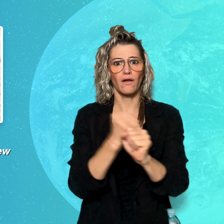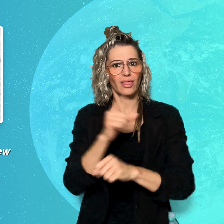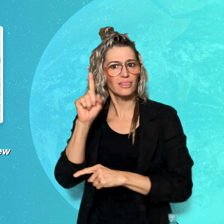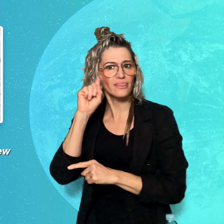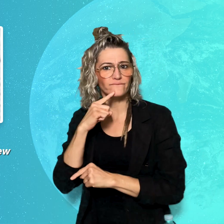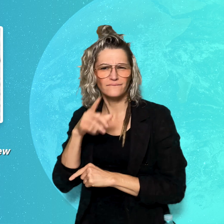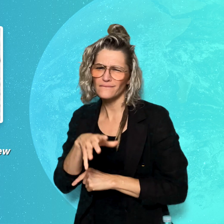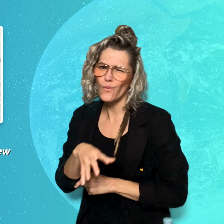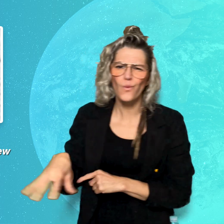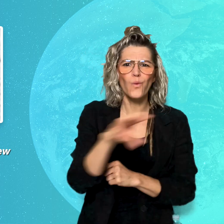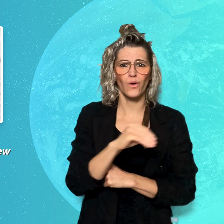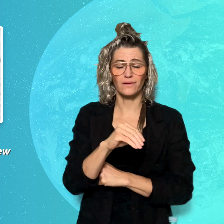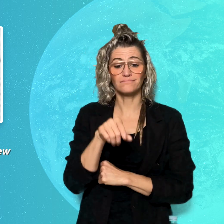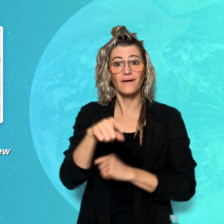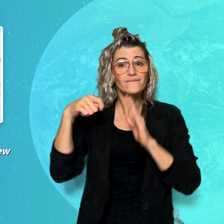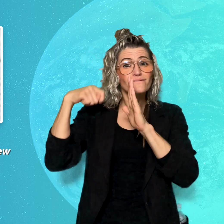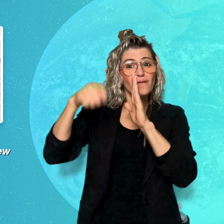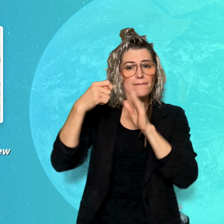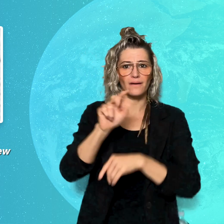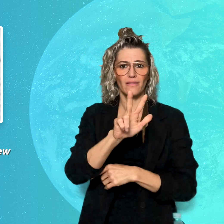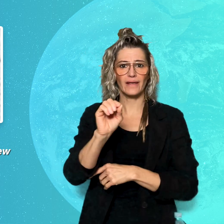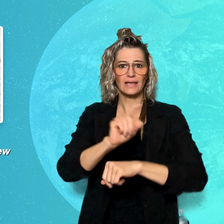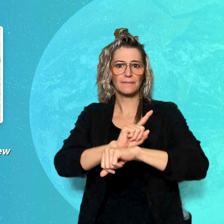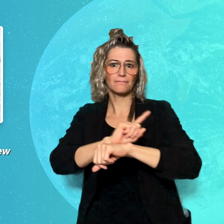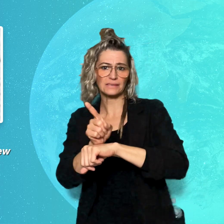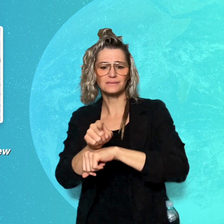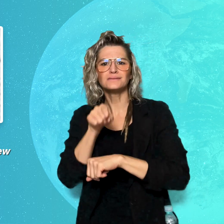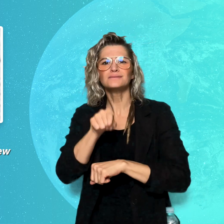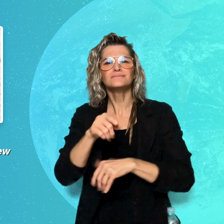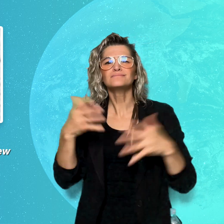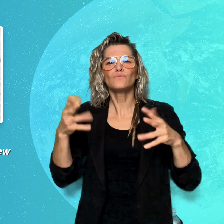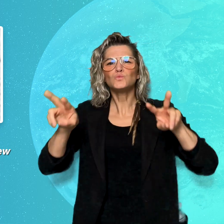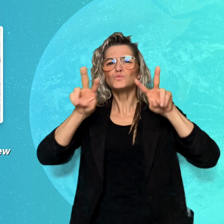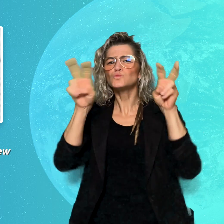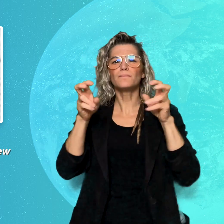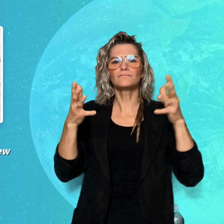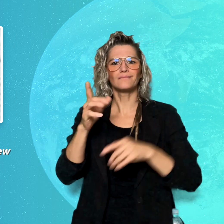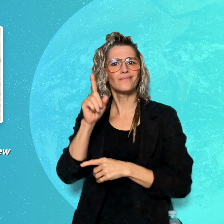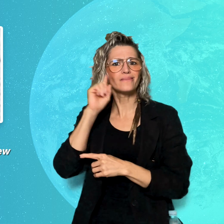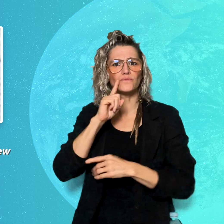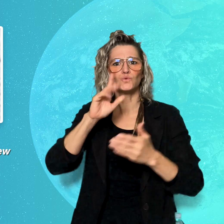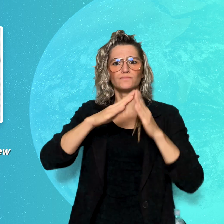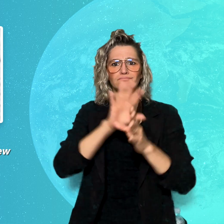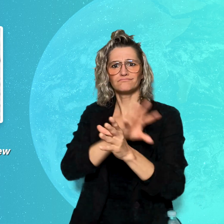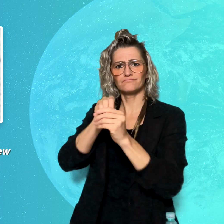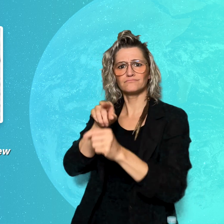explores the experiences and the impact on the Deaf communities